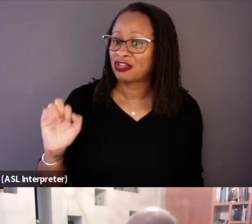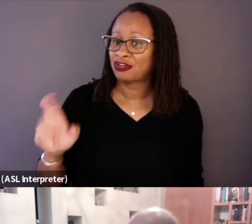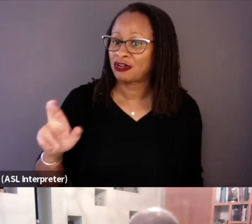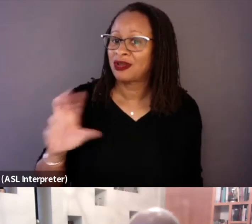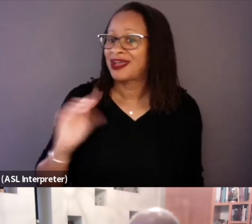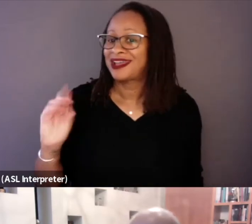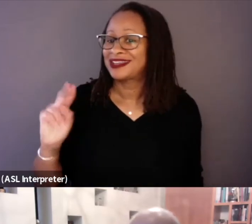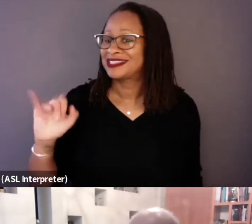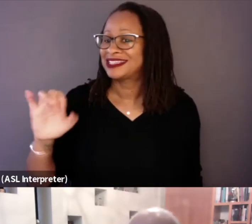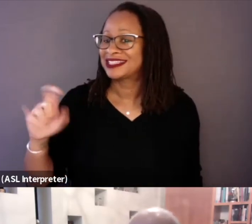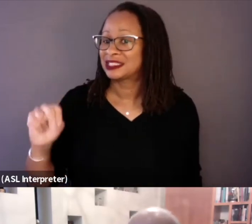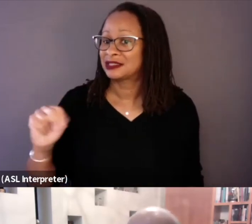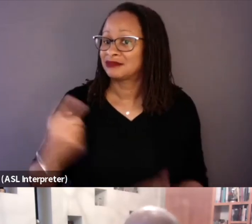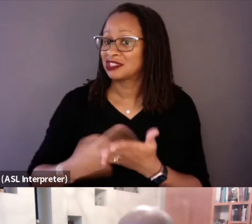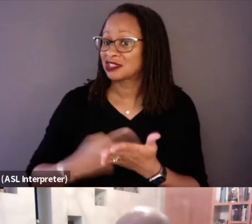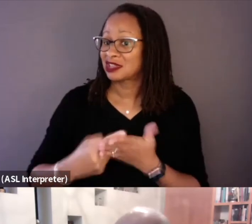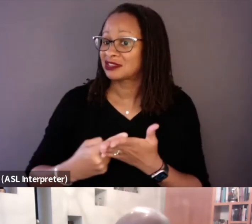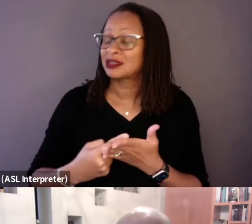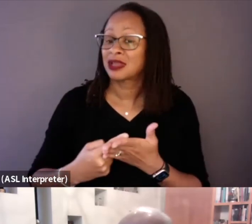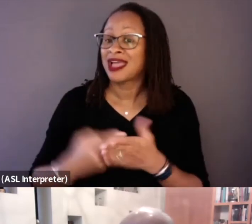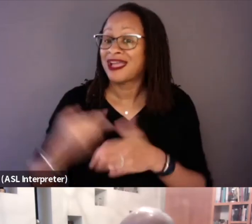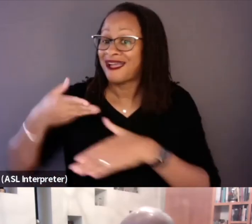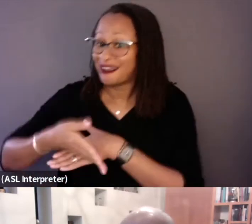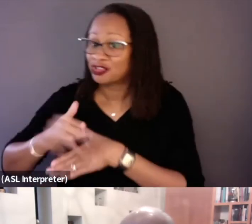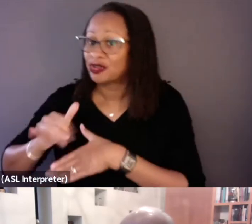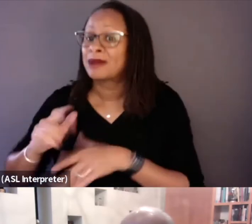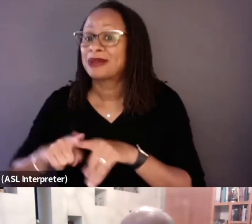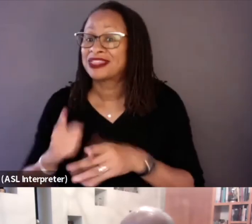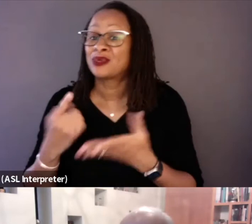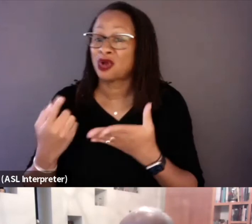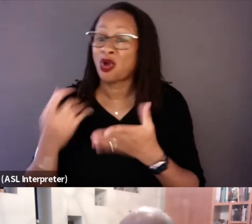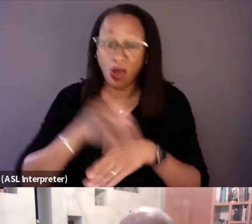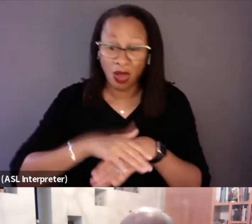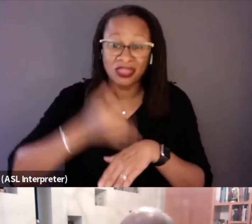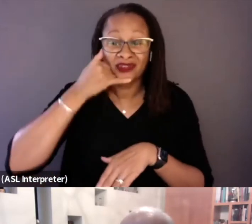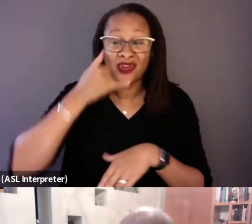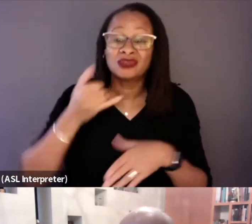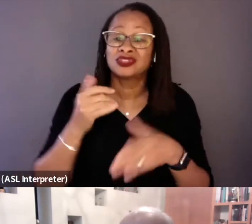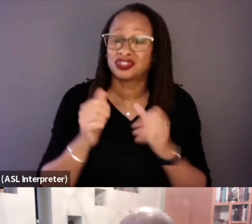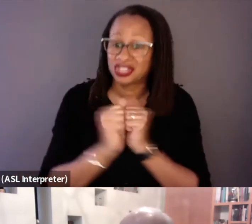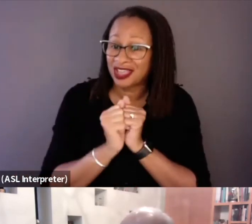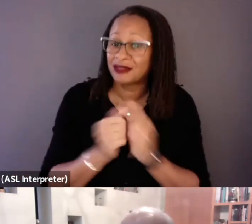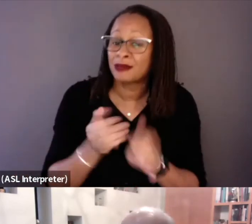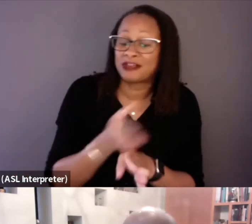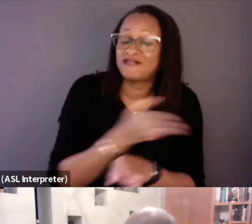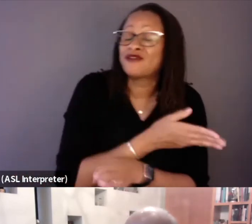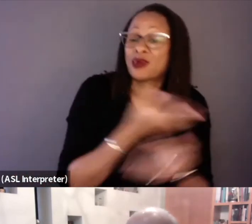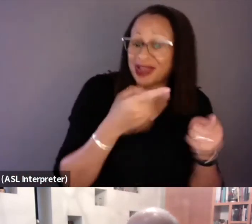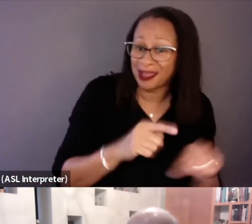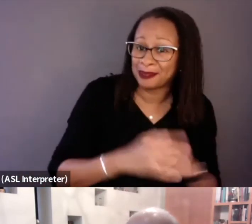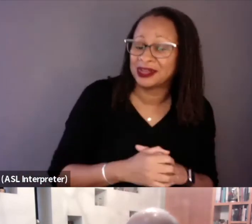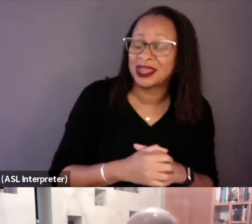but they were talking on the phone before the retaking. And Nixon was in Rockefeller's ear telling him,